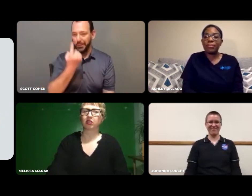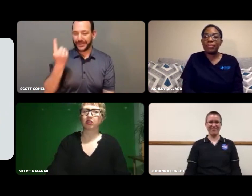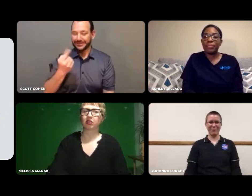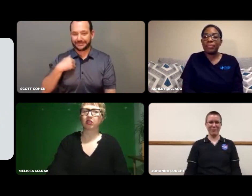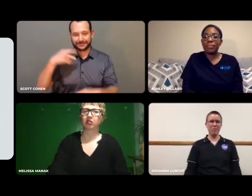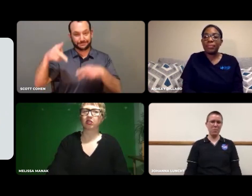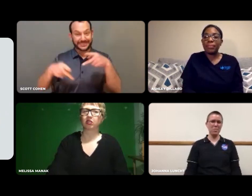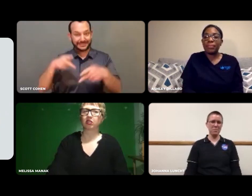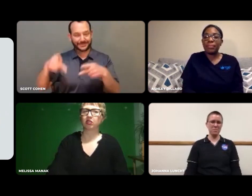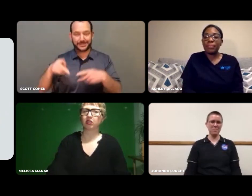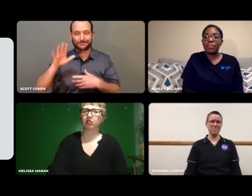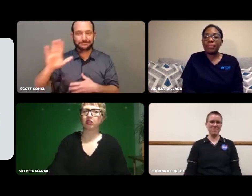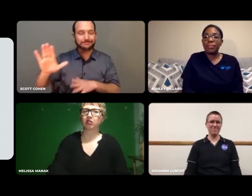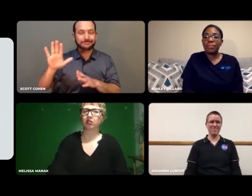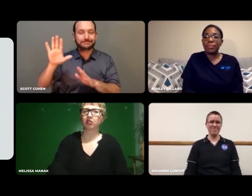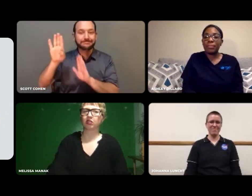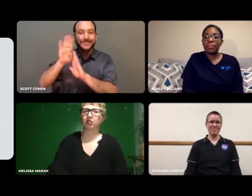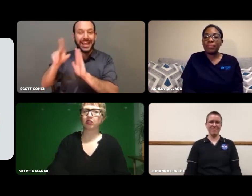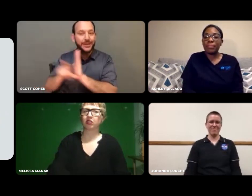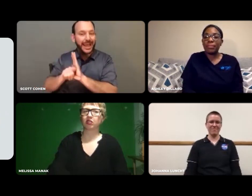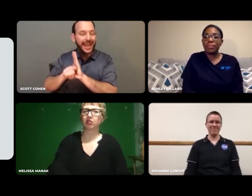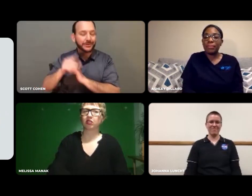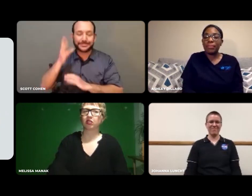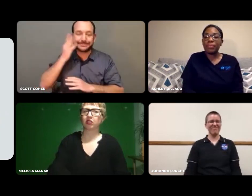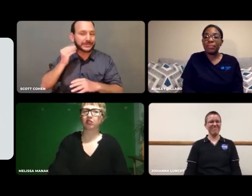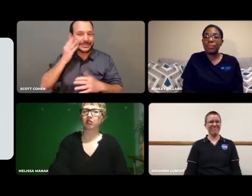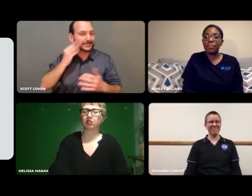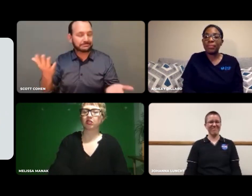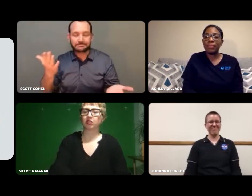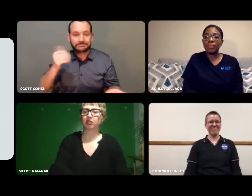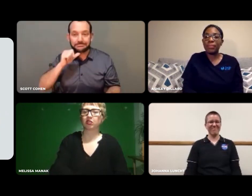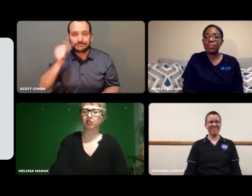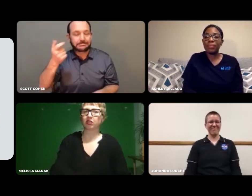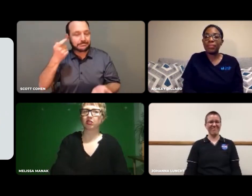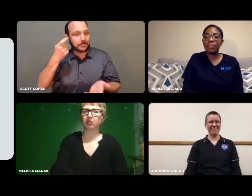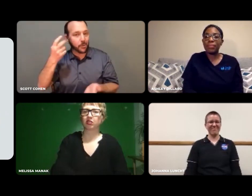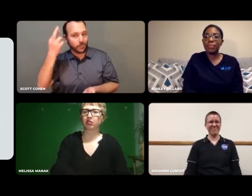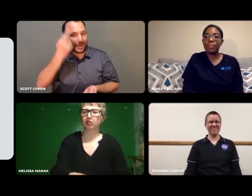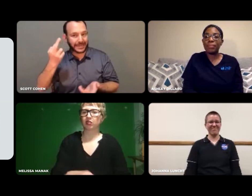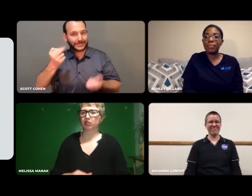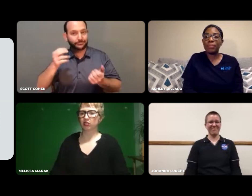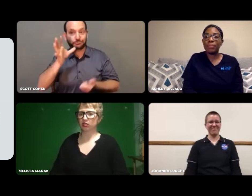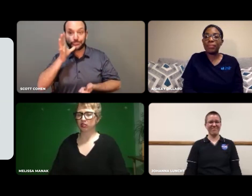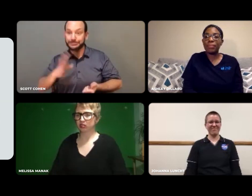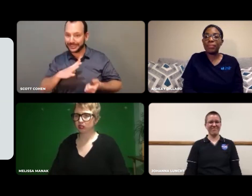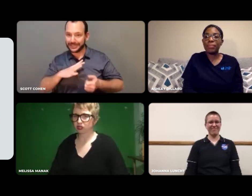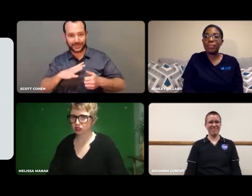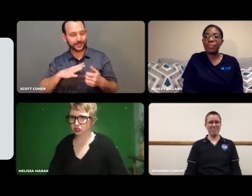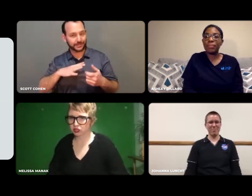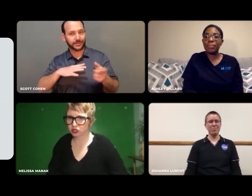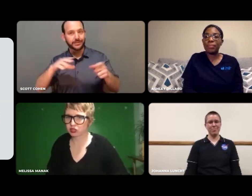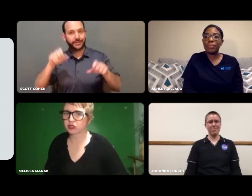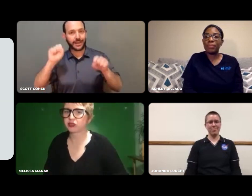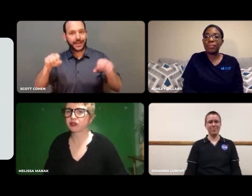There will always be people with a background or experience who may not realize that women